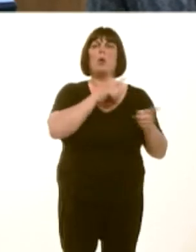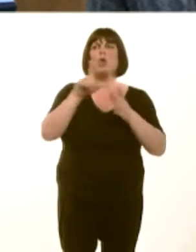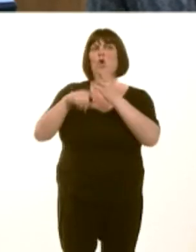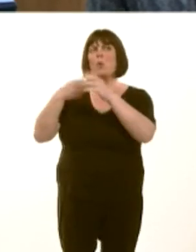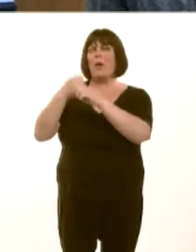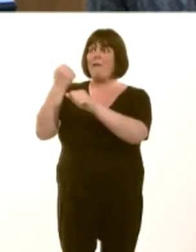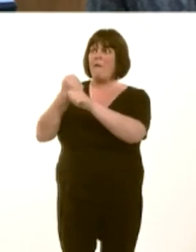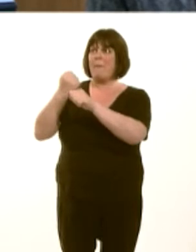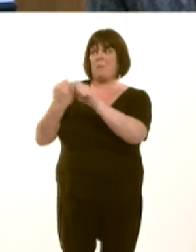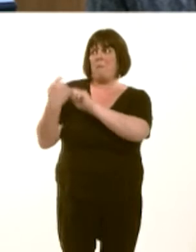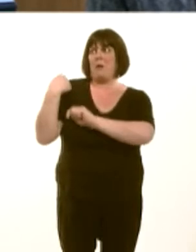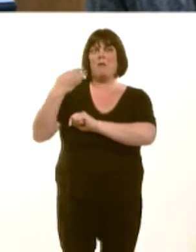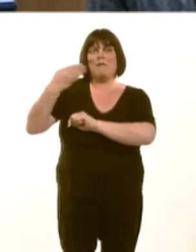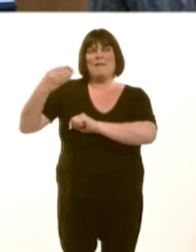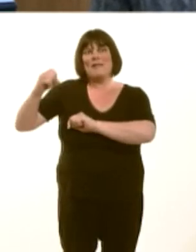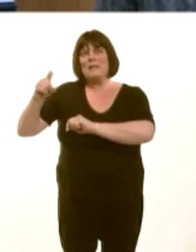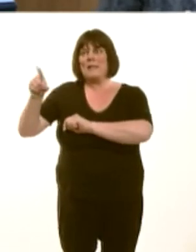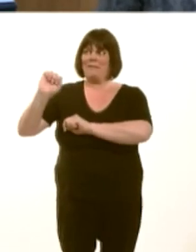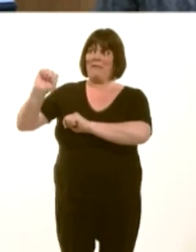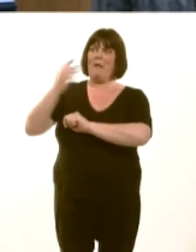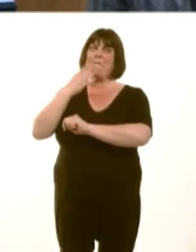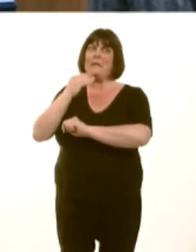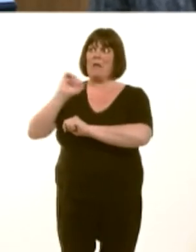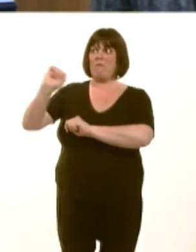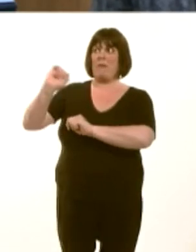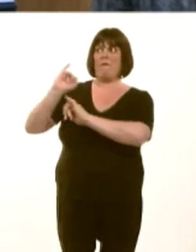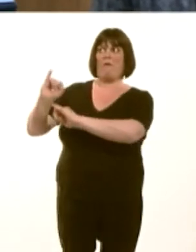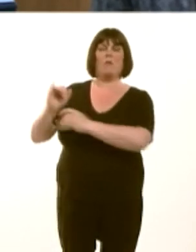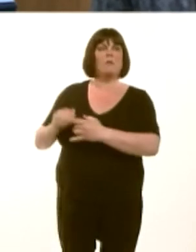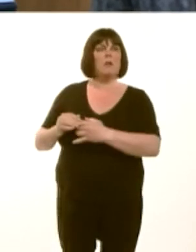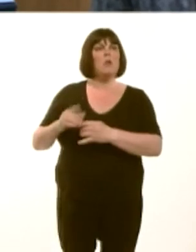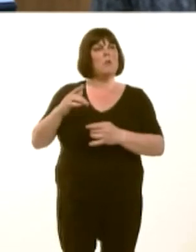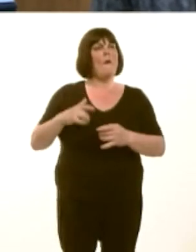So, to us, it's important that, in terms of natural justice, the mistakes that were made